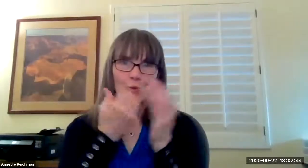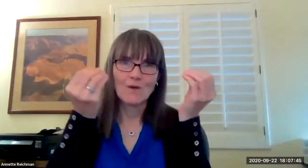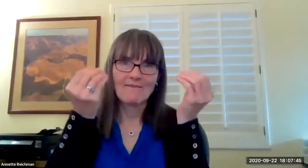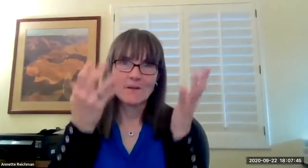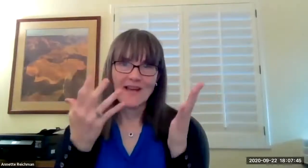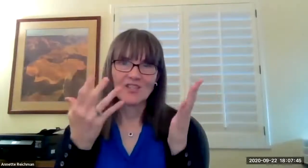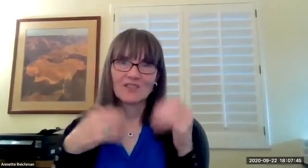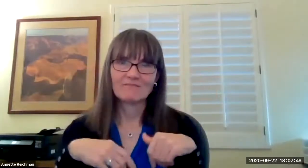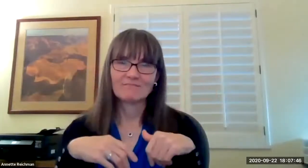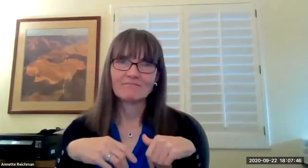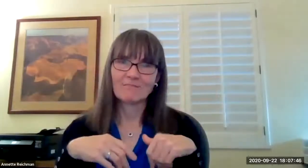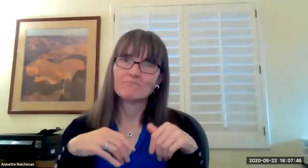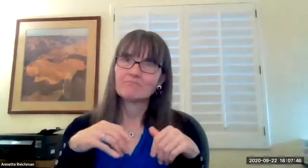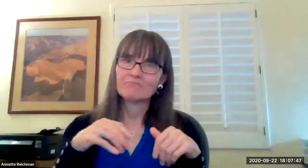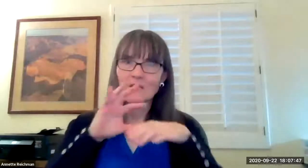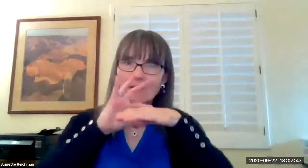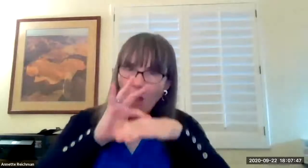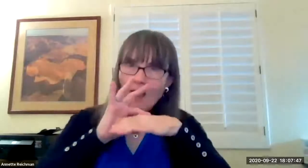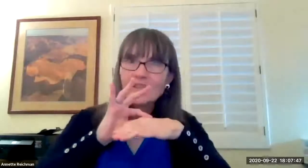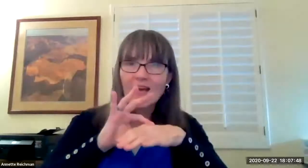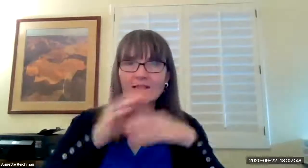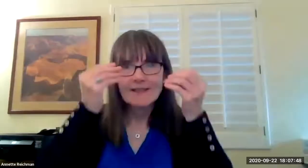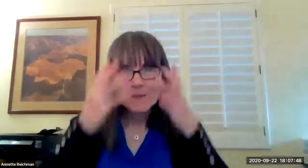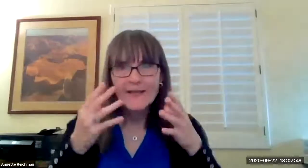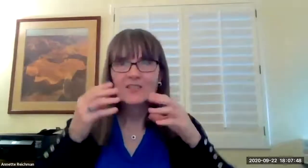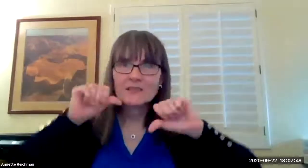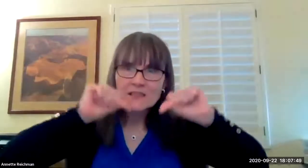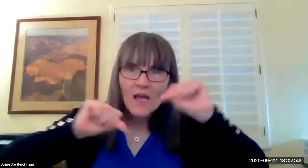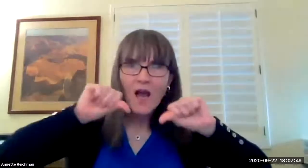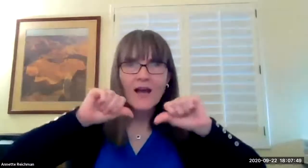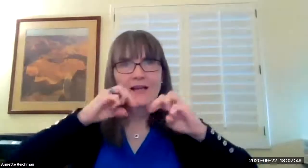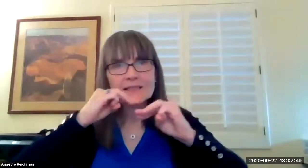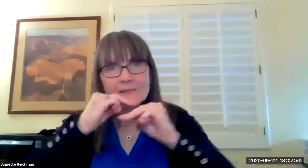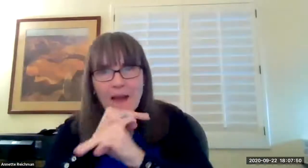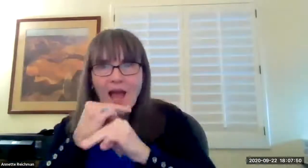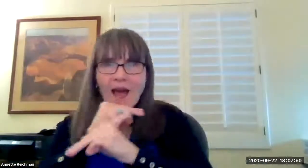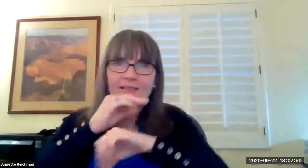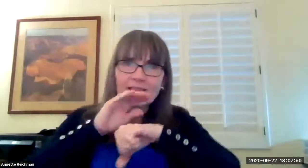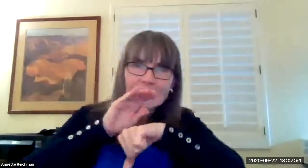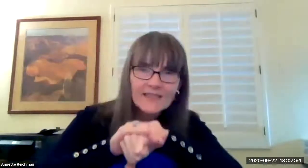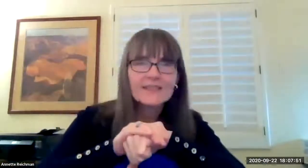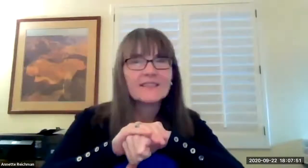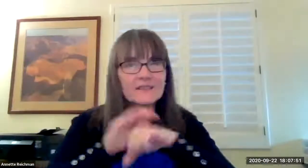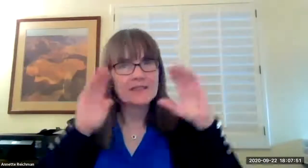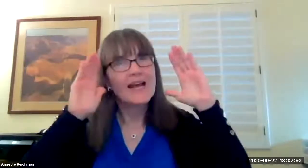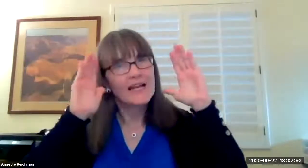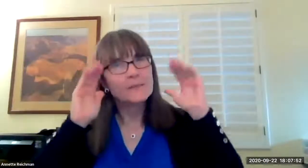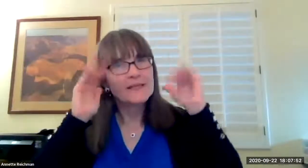but come fall we were going to have to teach actual new information new content for